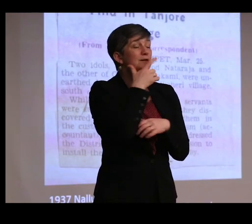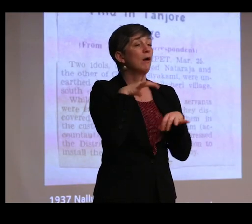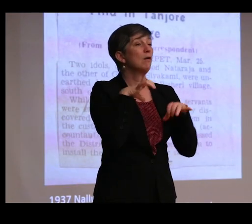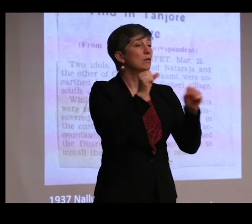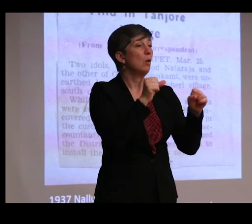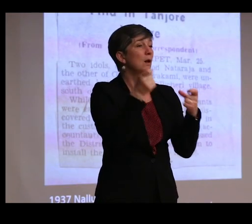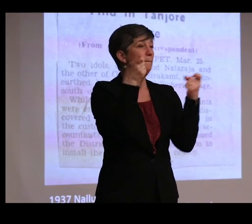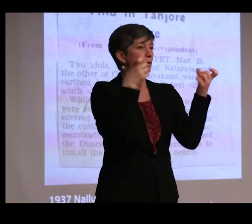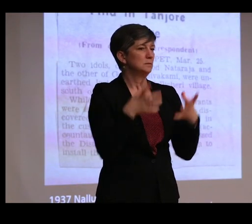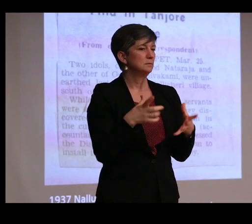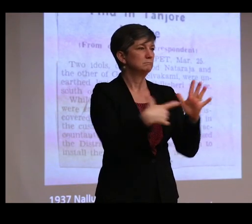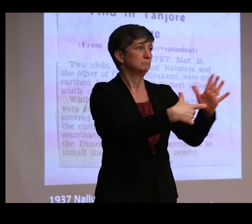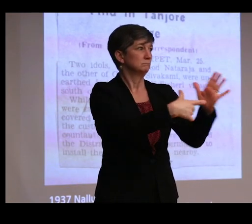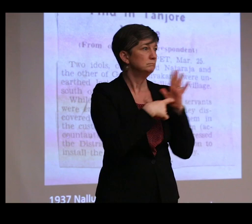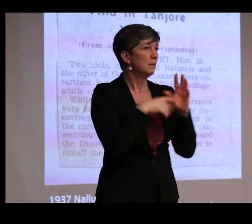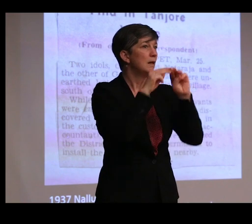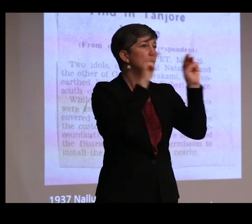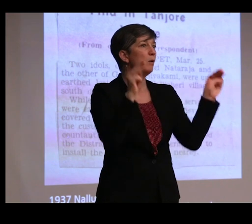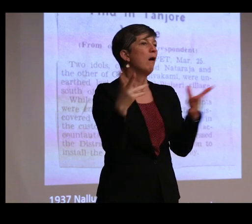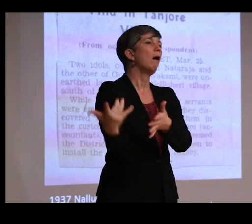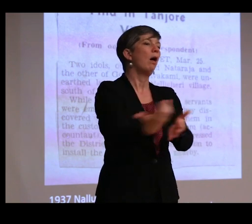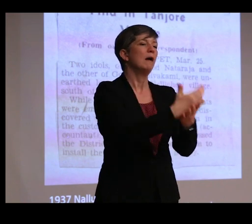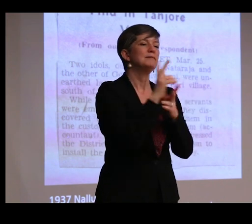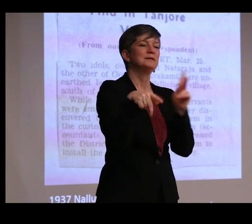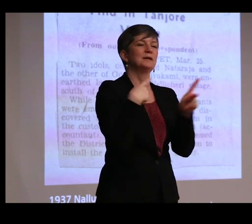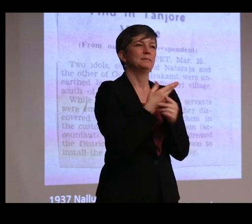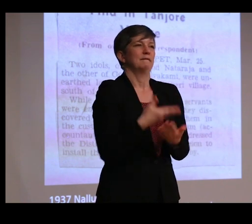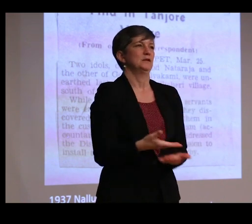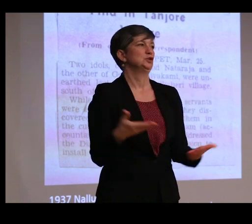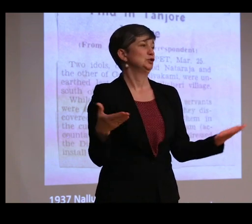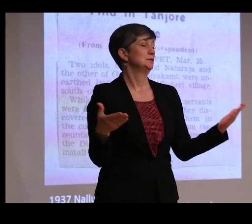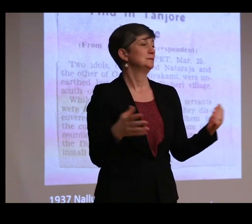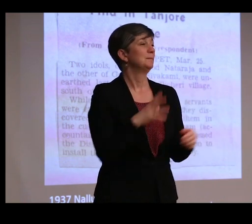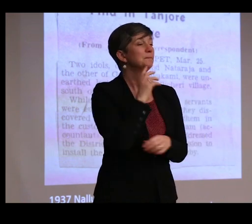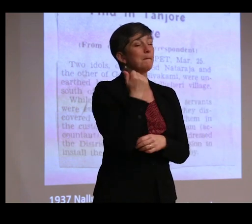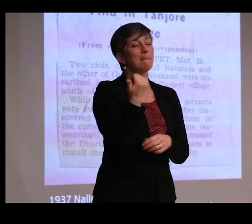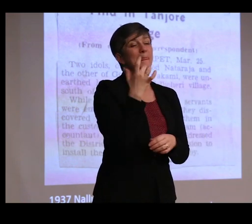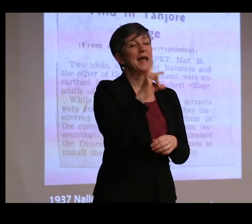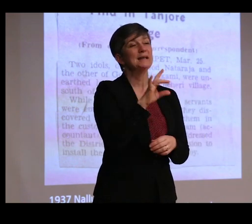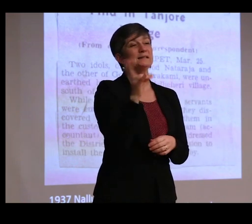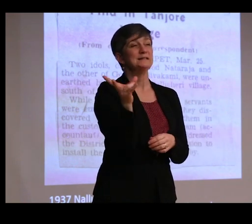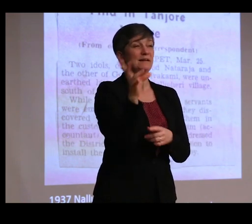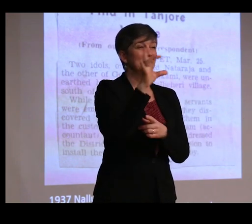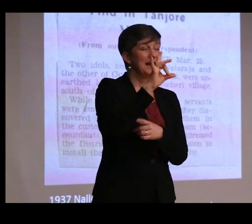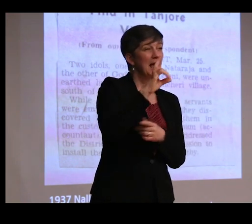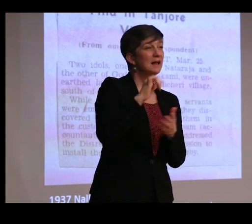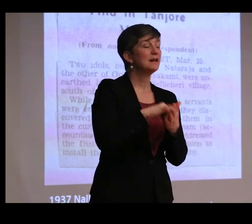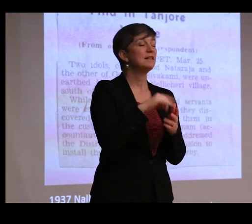that insisted on museums collect these types of objects. And the 1878 Indian Treasure Trove Act